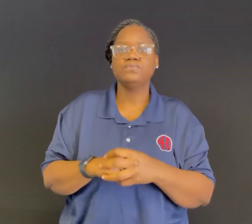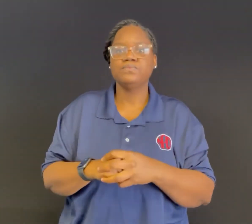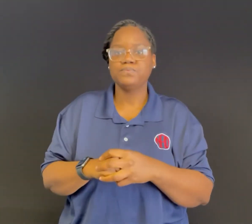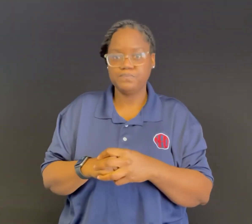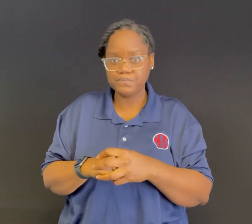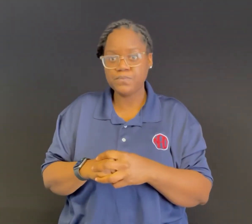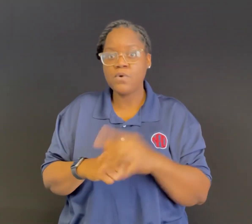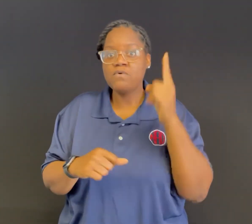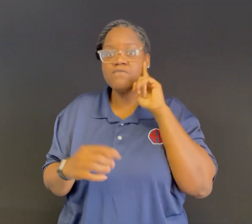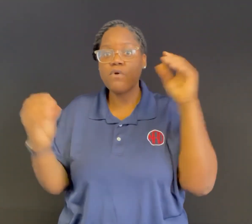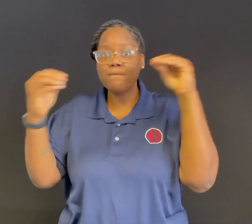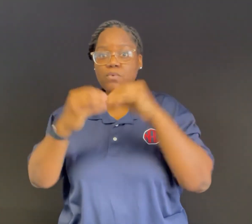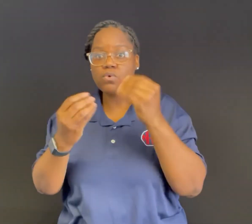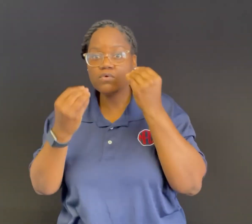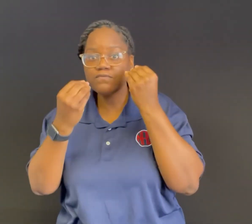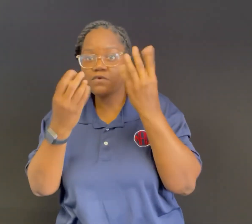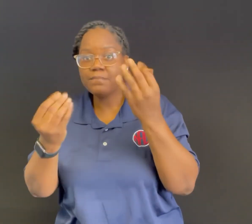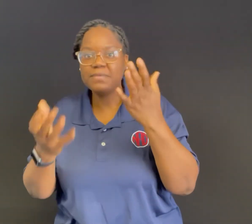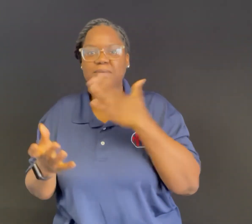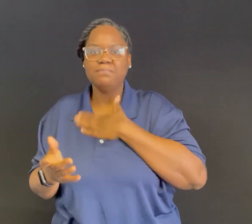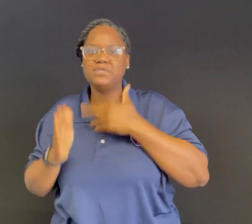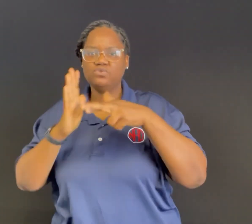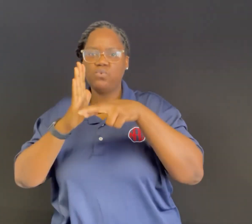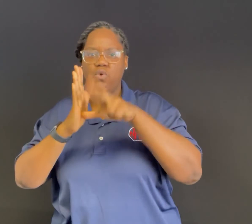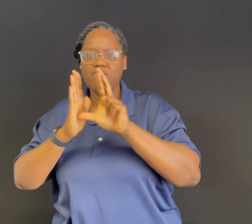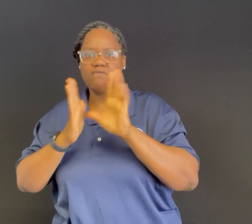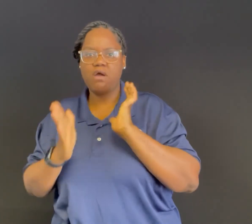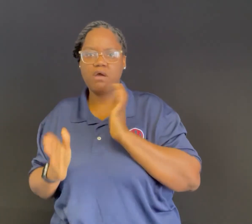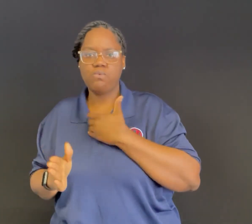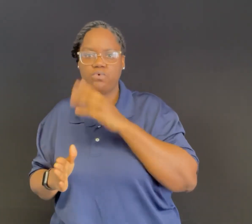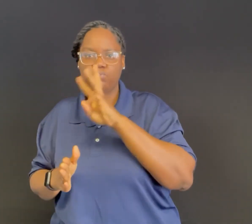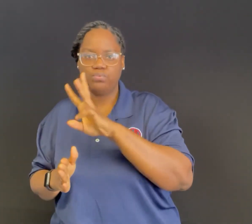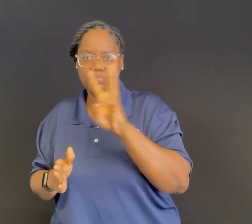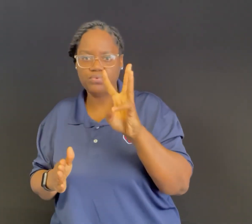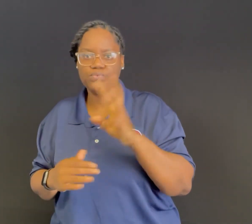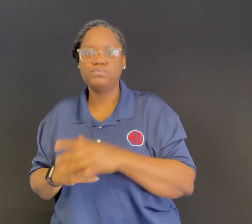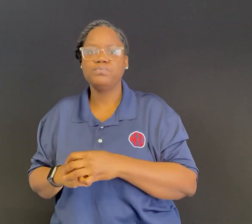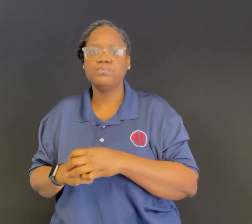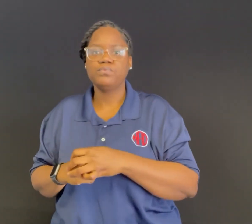If you have any questions, please be sure to review the webpage